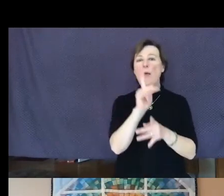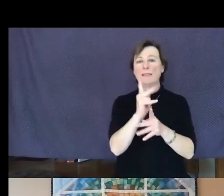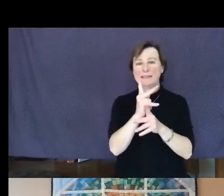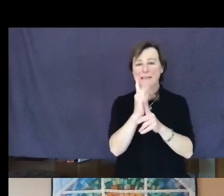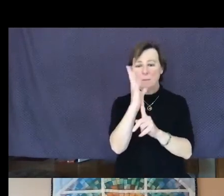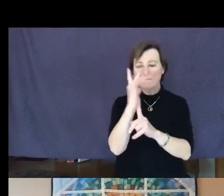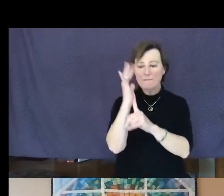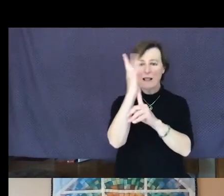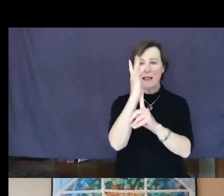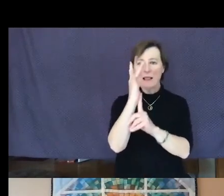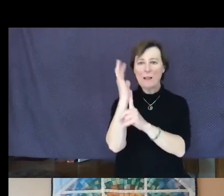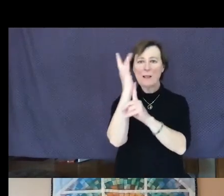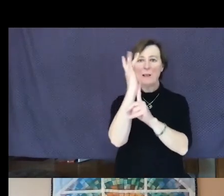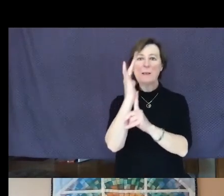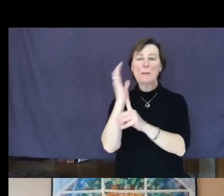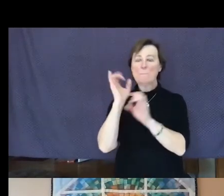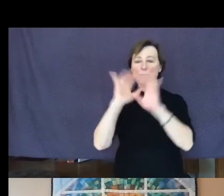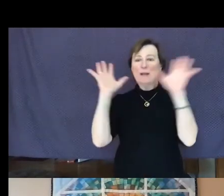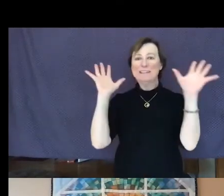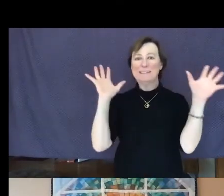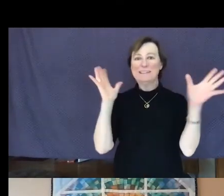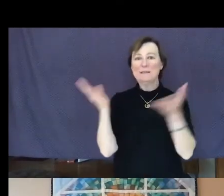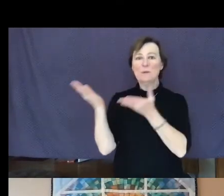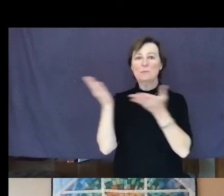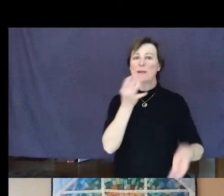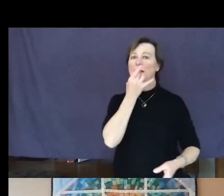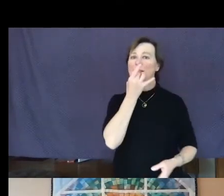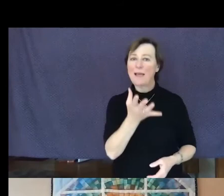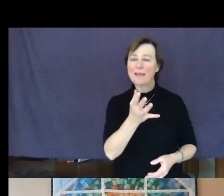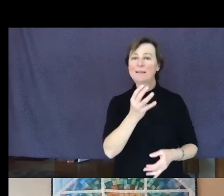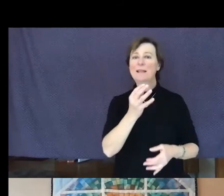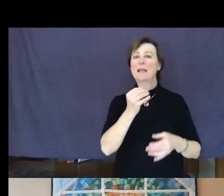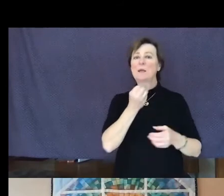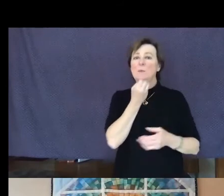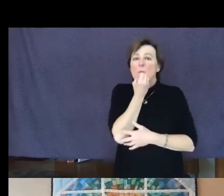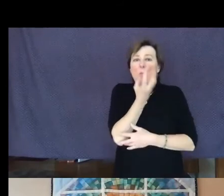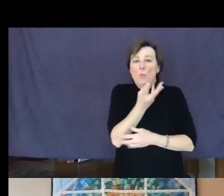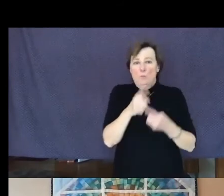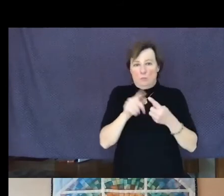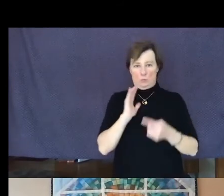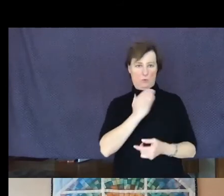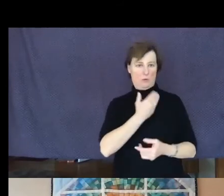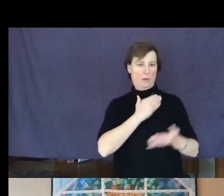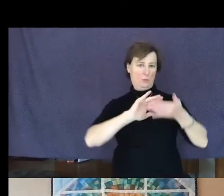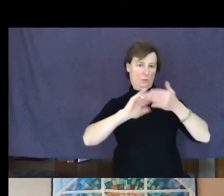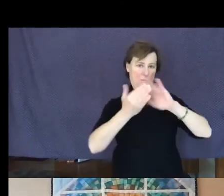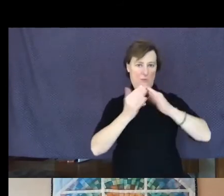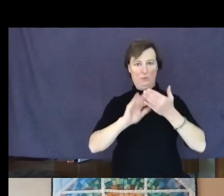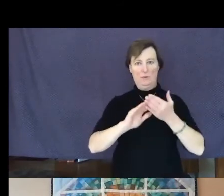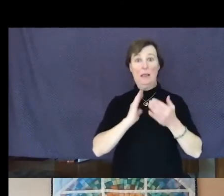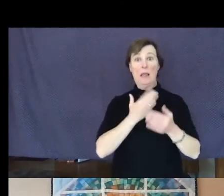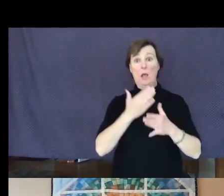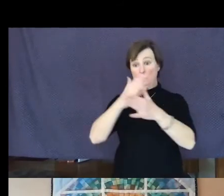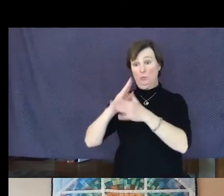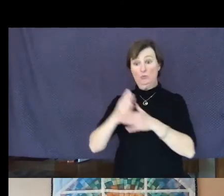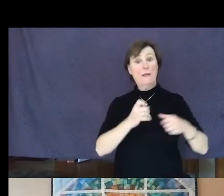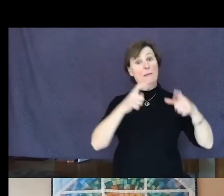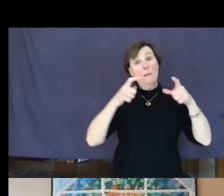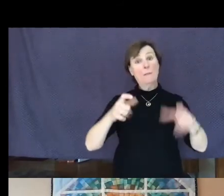that brings light and warmth to our community. Our share the plate recipient on fifth sundays